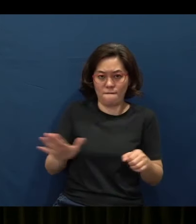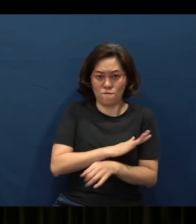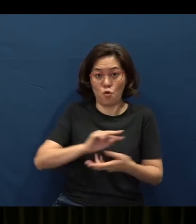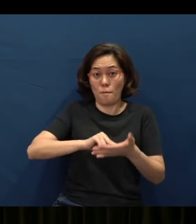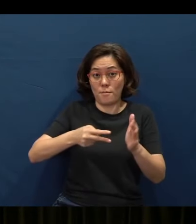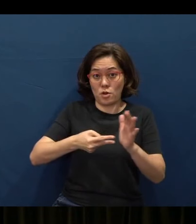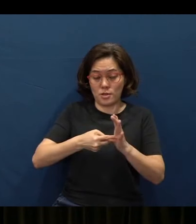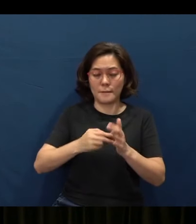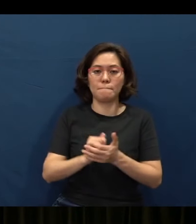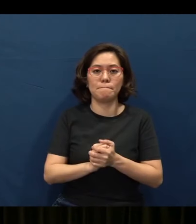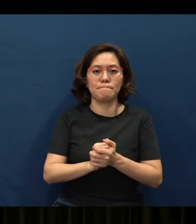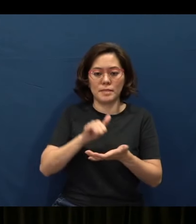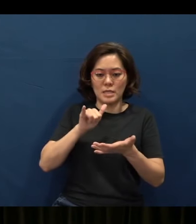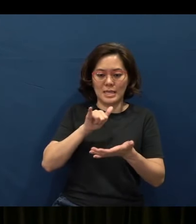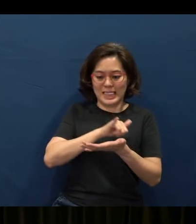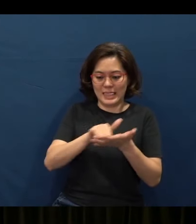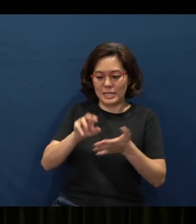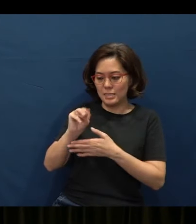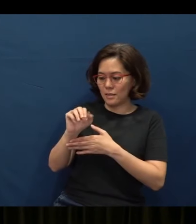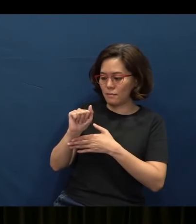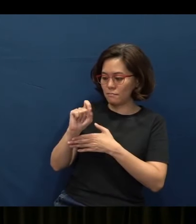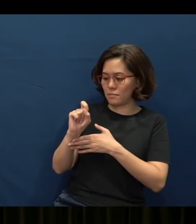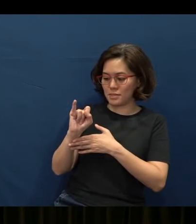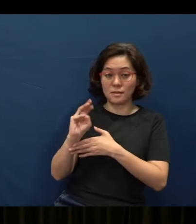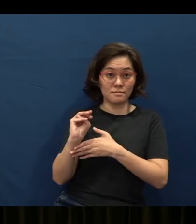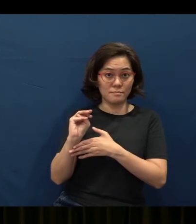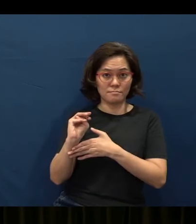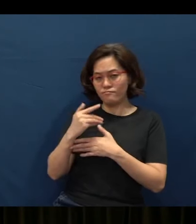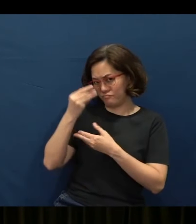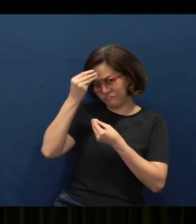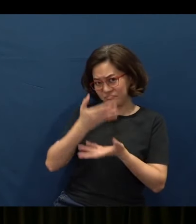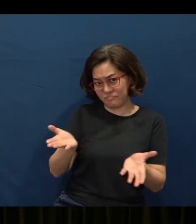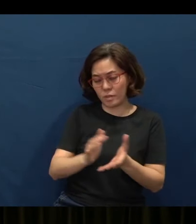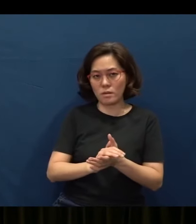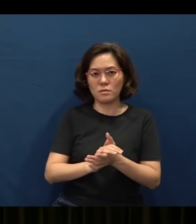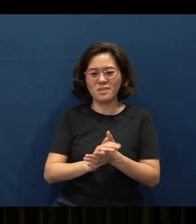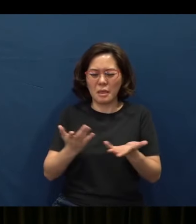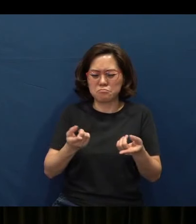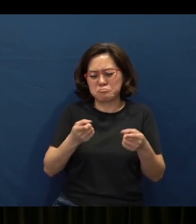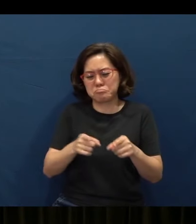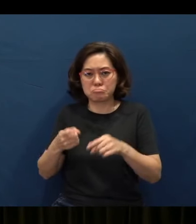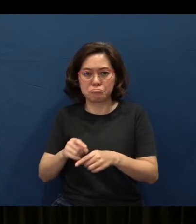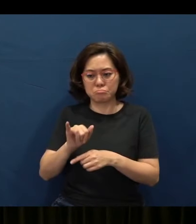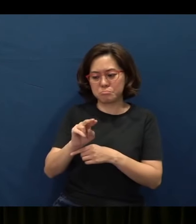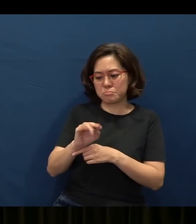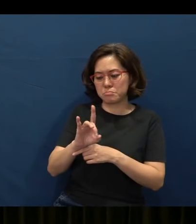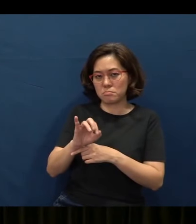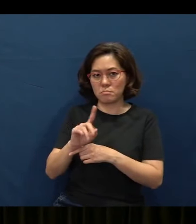Now, these maxims, firstly, let me just tell you - they are incidental and they are not contextual.